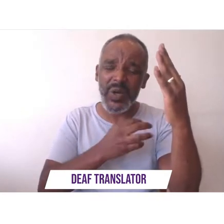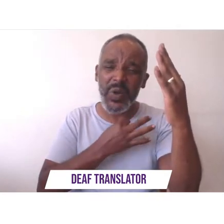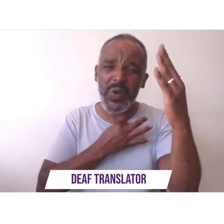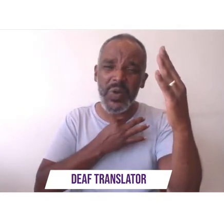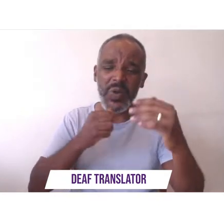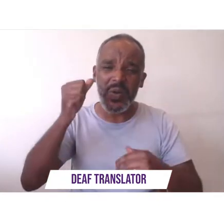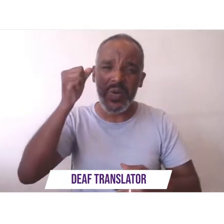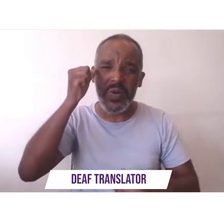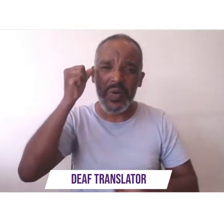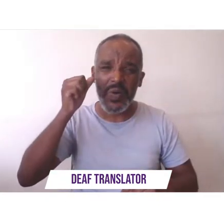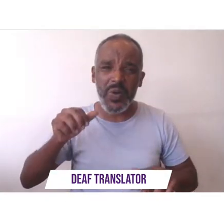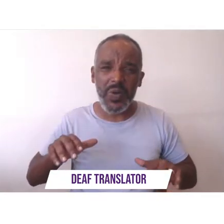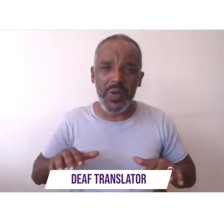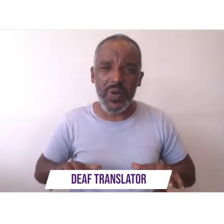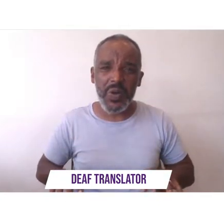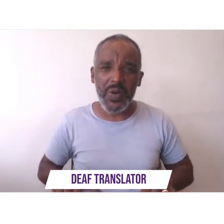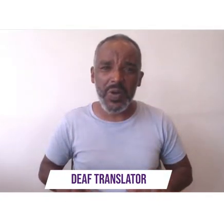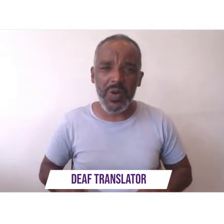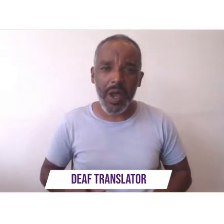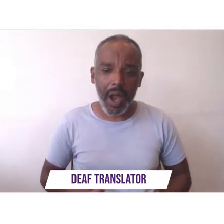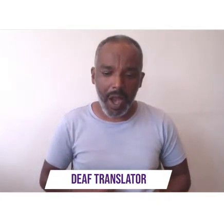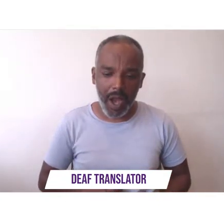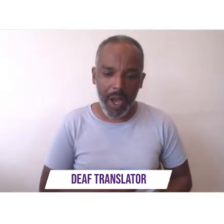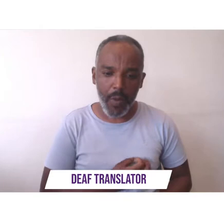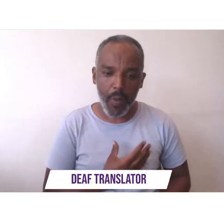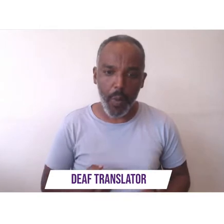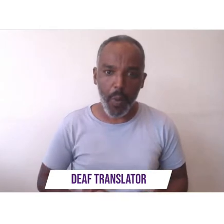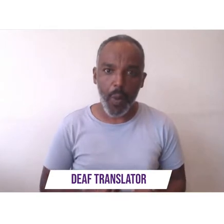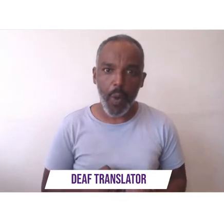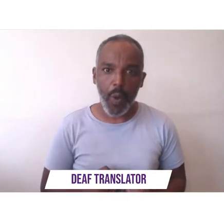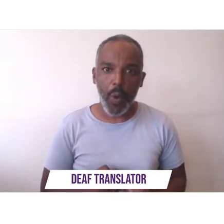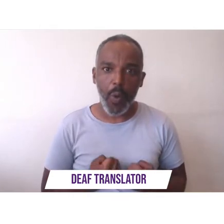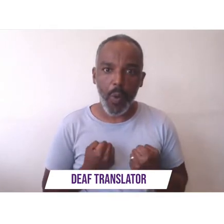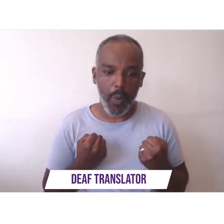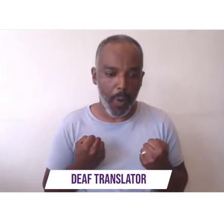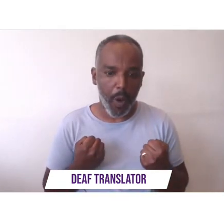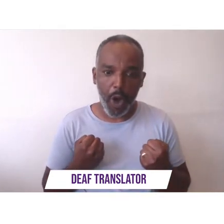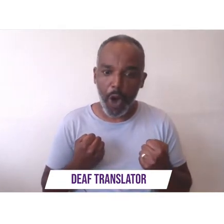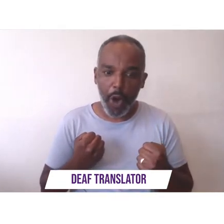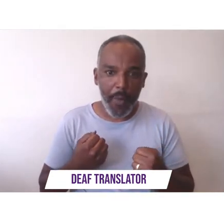i felt it warmth i believe in a dangerous freedom over peaceful slavery exist in